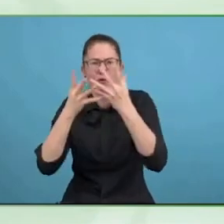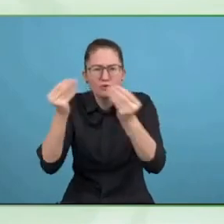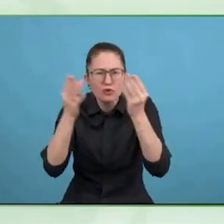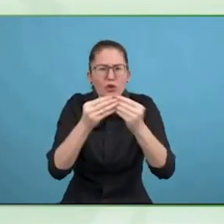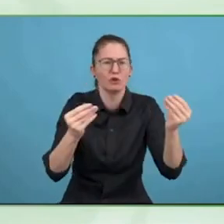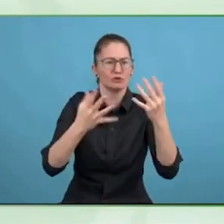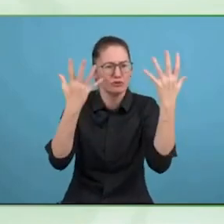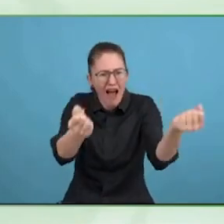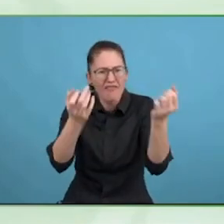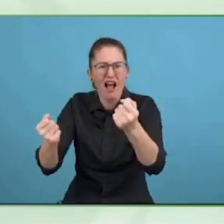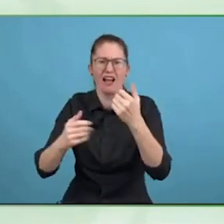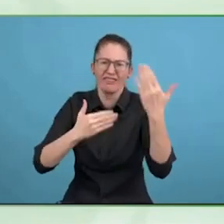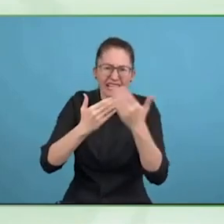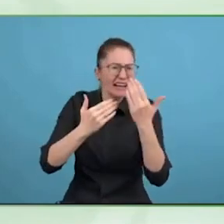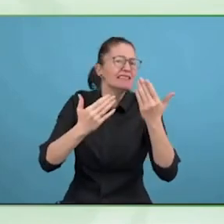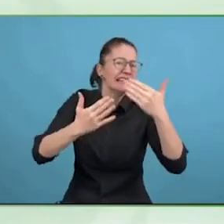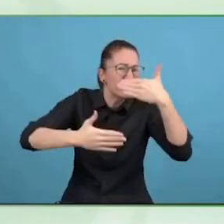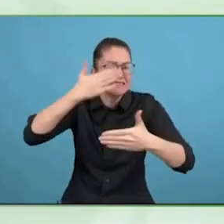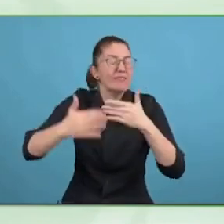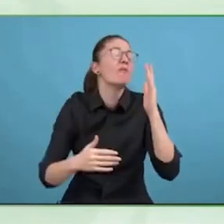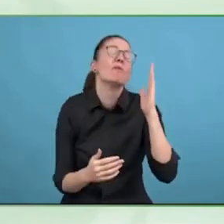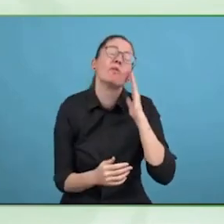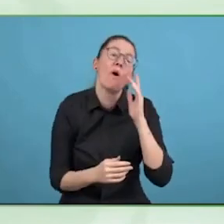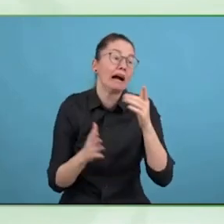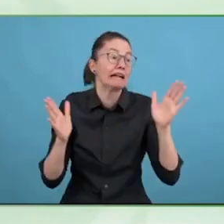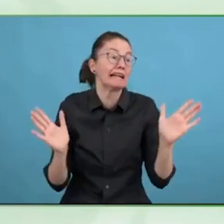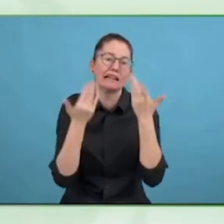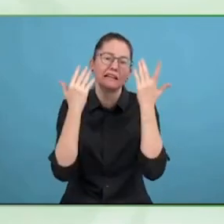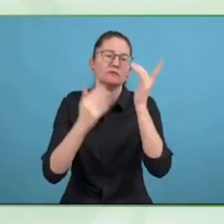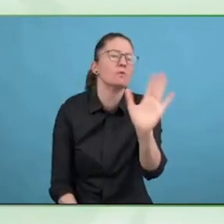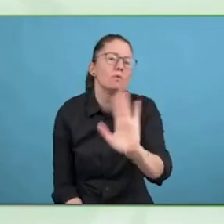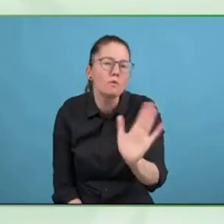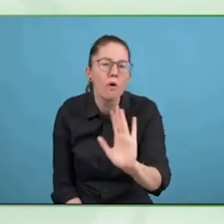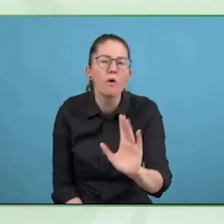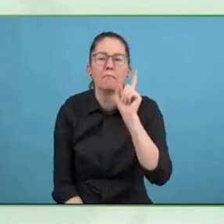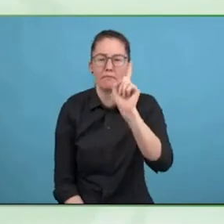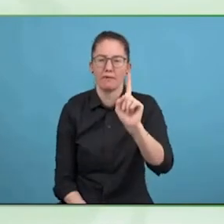appreciate in the field of assistive technology is that it is based on swarm intelligence.